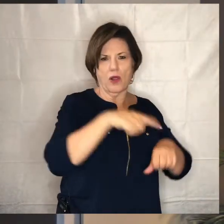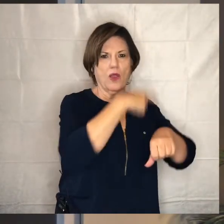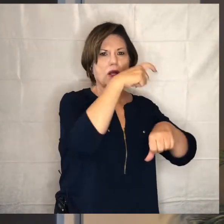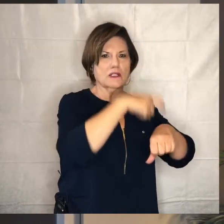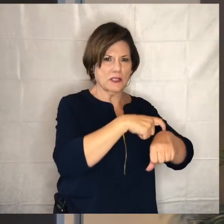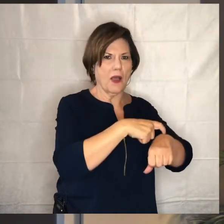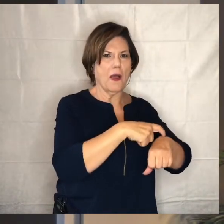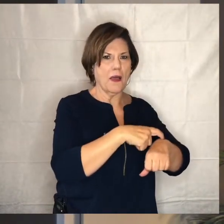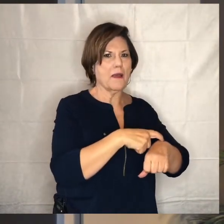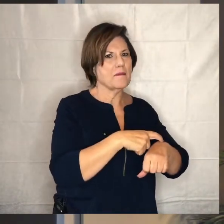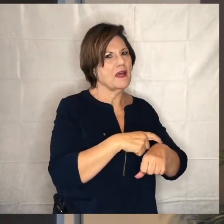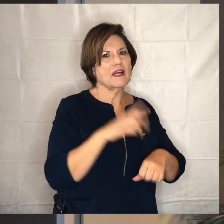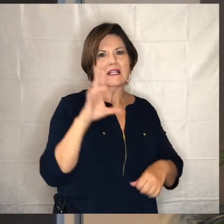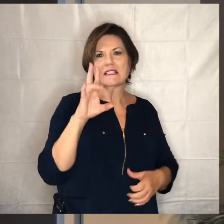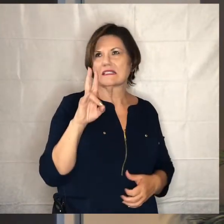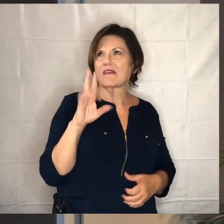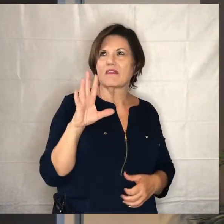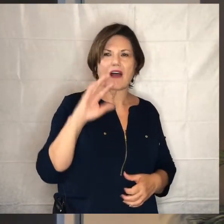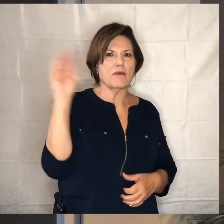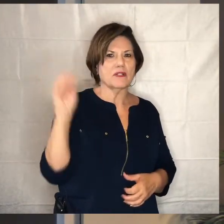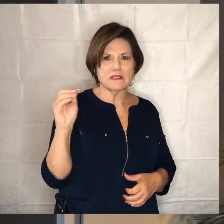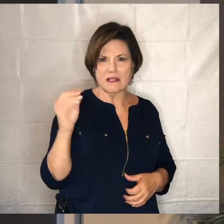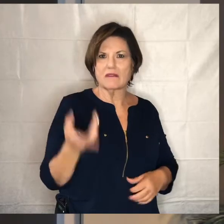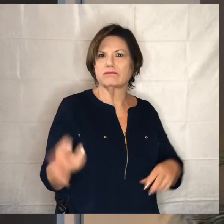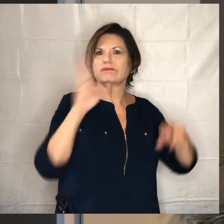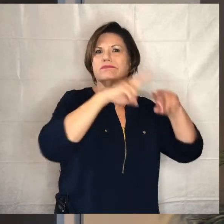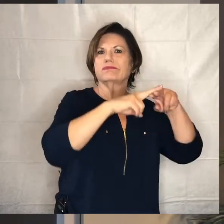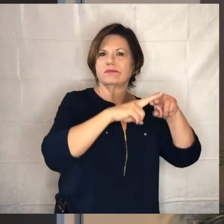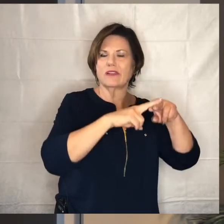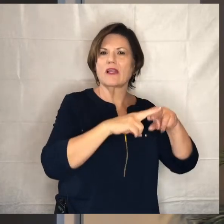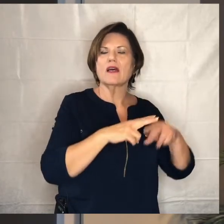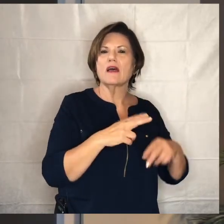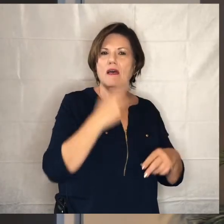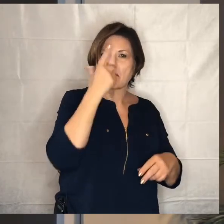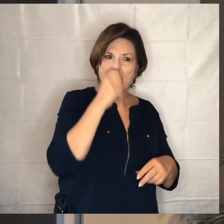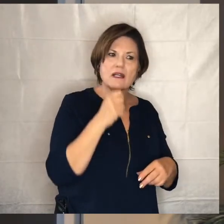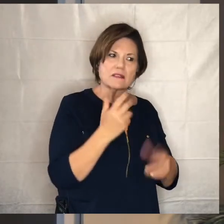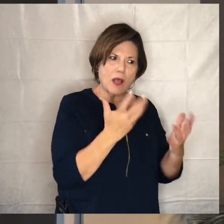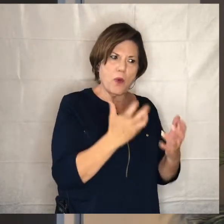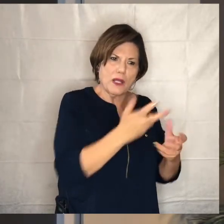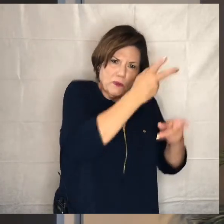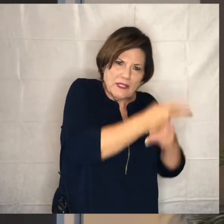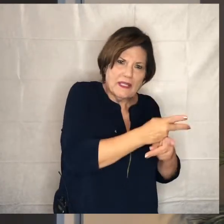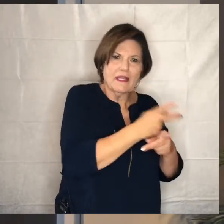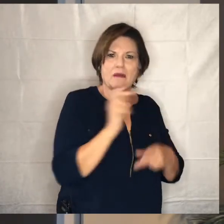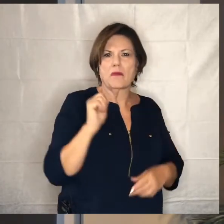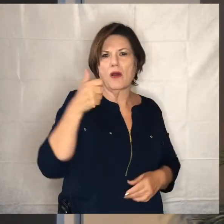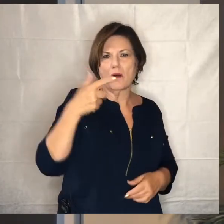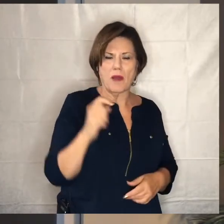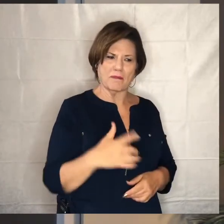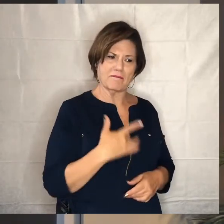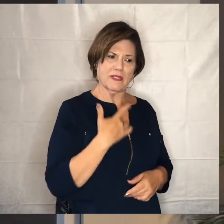goes like 70 75 percent up simply based on the fact that they want to hold on to that apartment because it feels like they're home